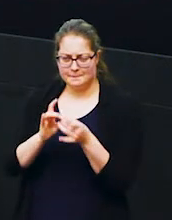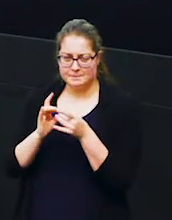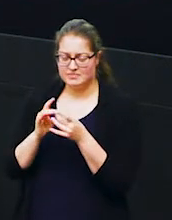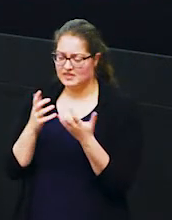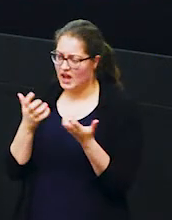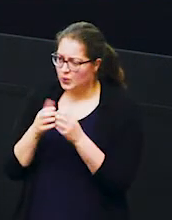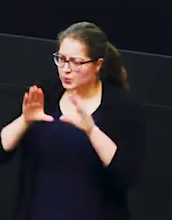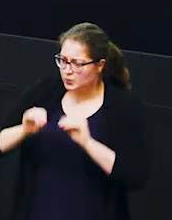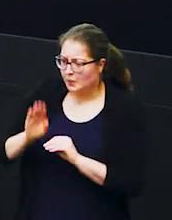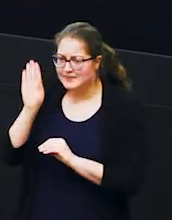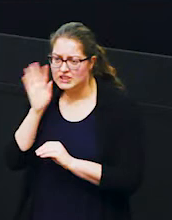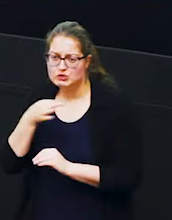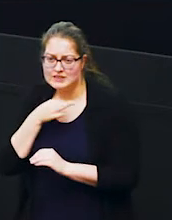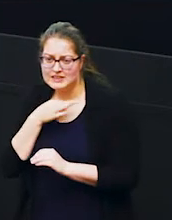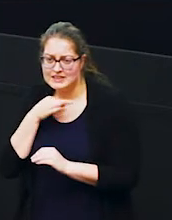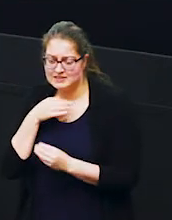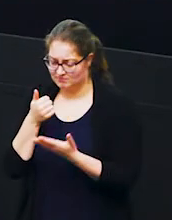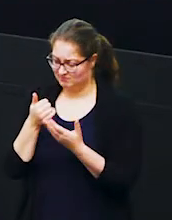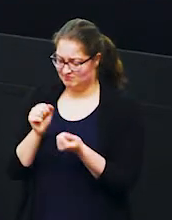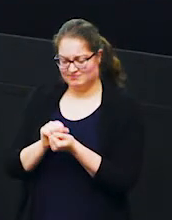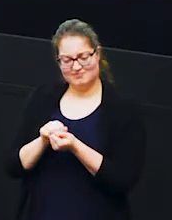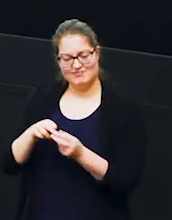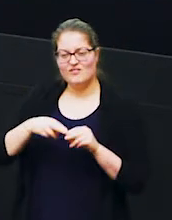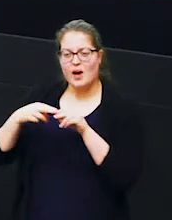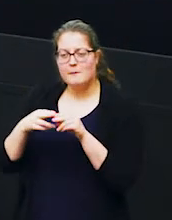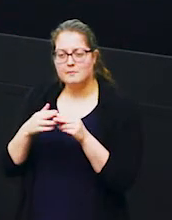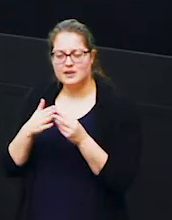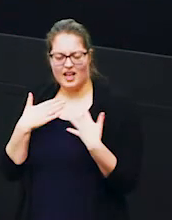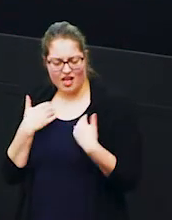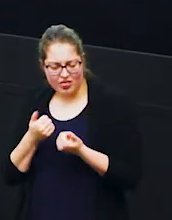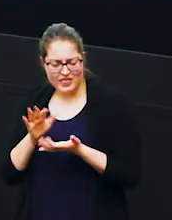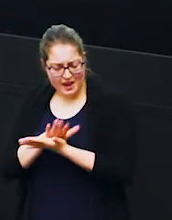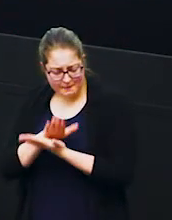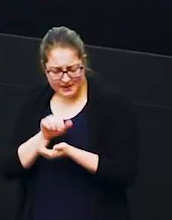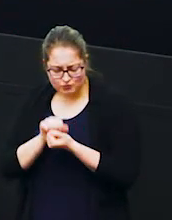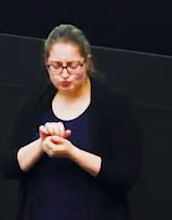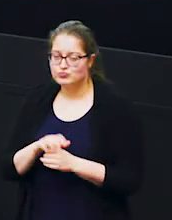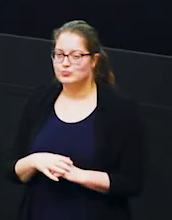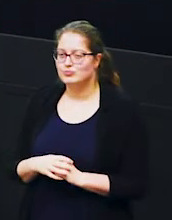and how to keep her family happy and healthy in these very difficult times so the family